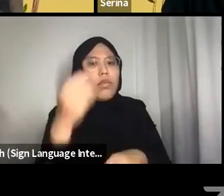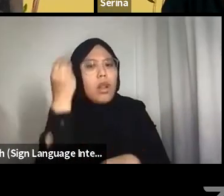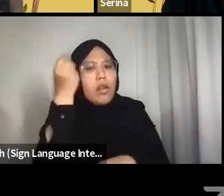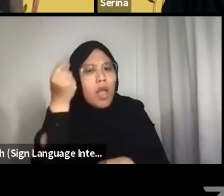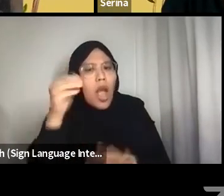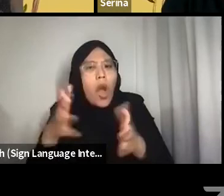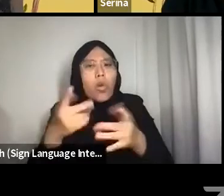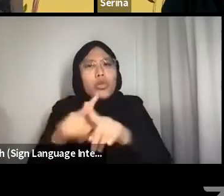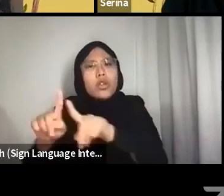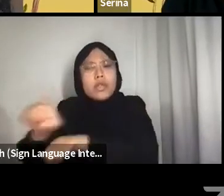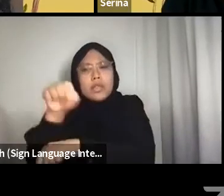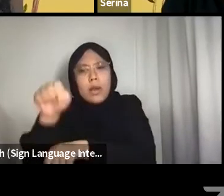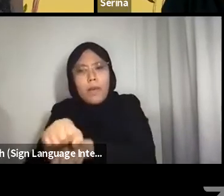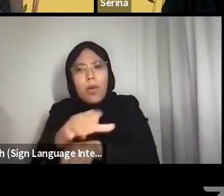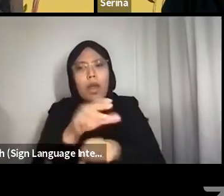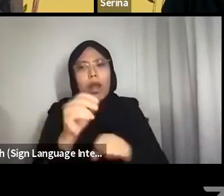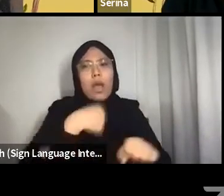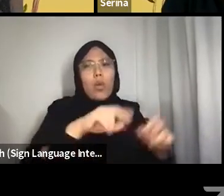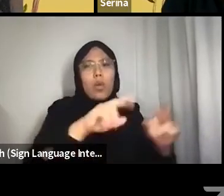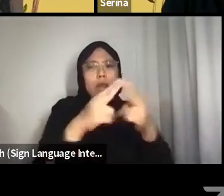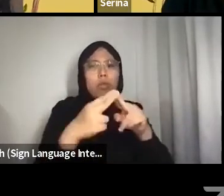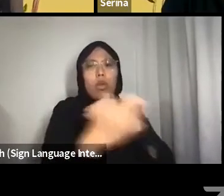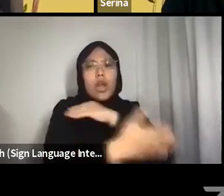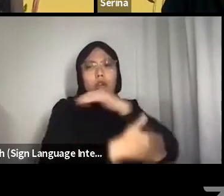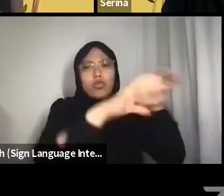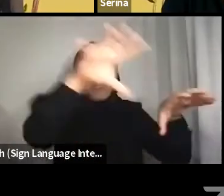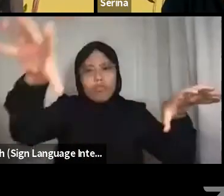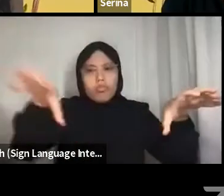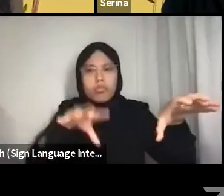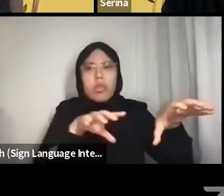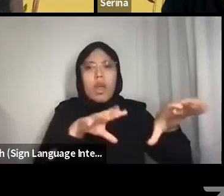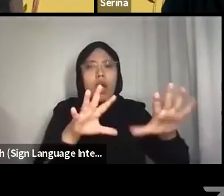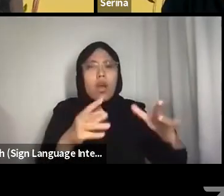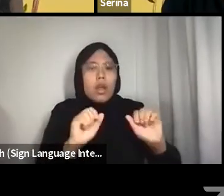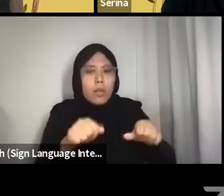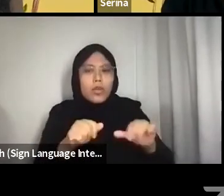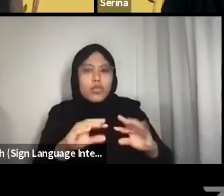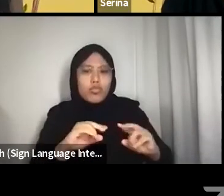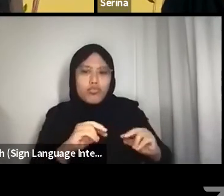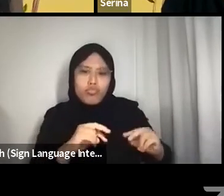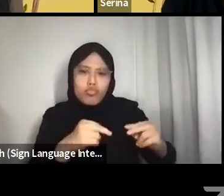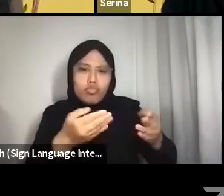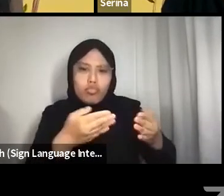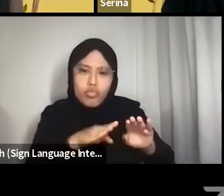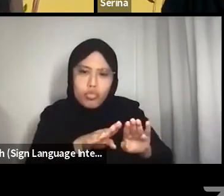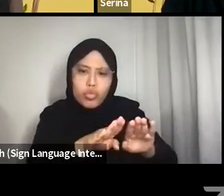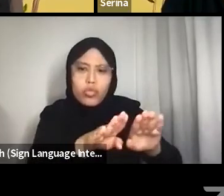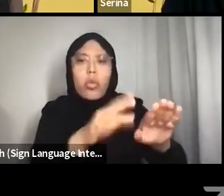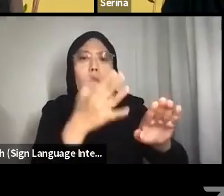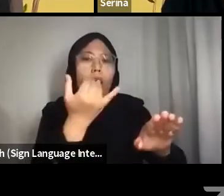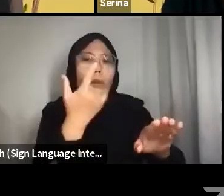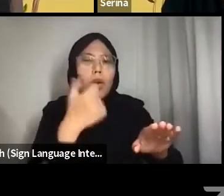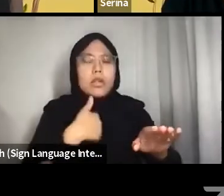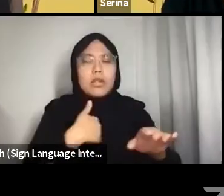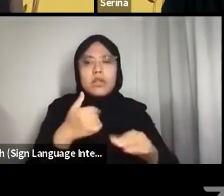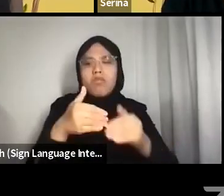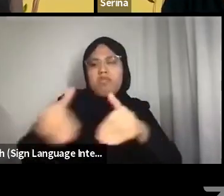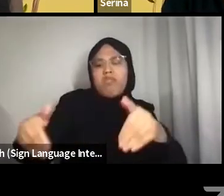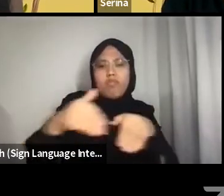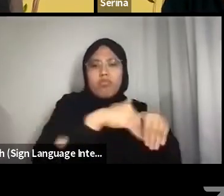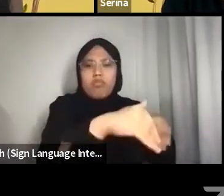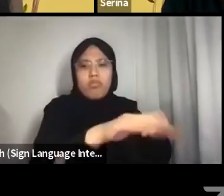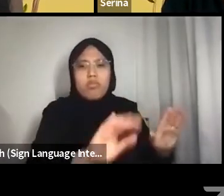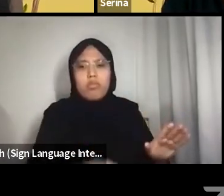What if we looked at the sea as a connector and a living continuous flow of energy and resource instead of seeing ourselves as isolated islands?